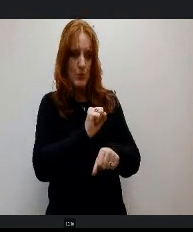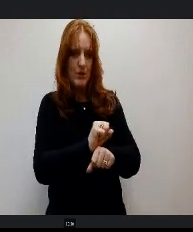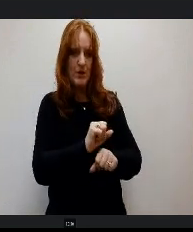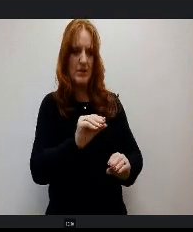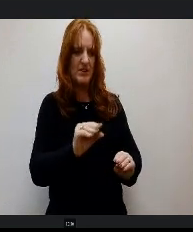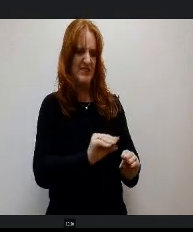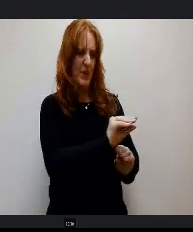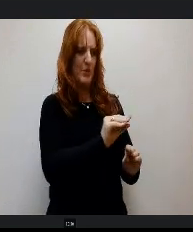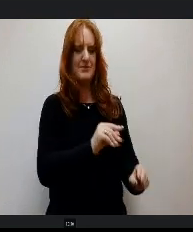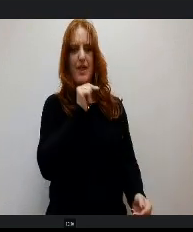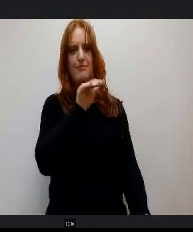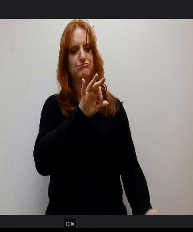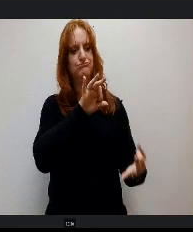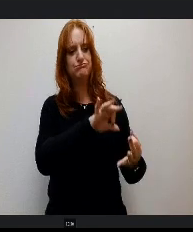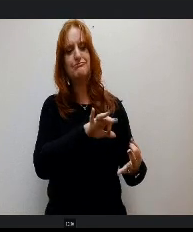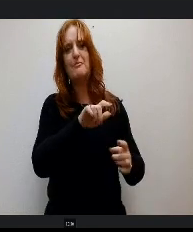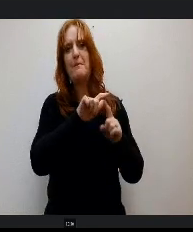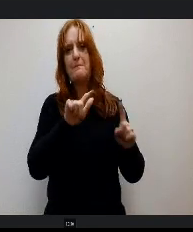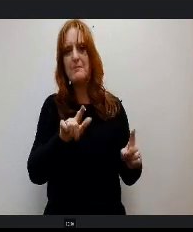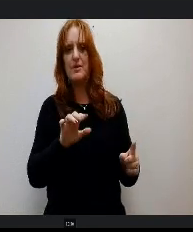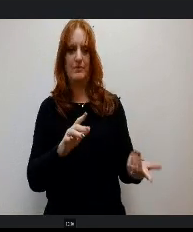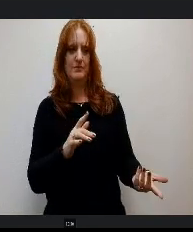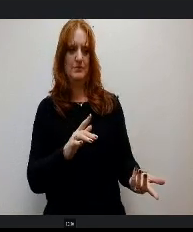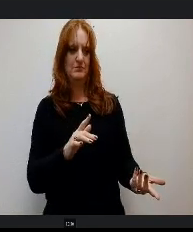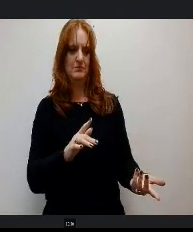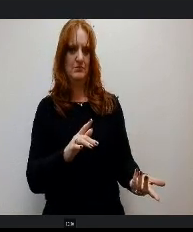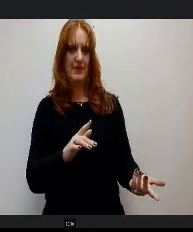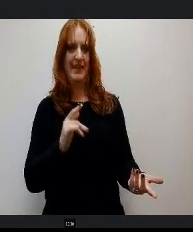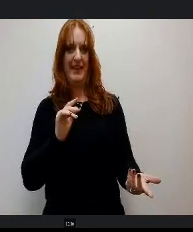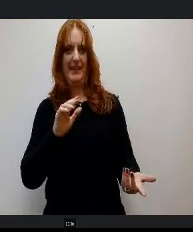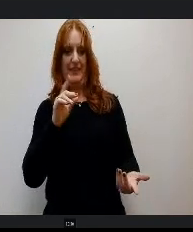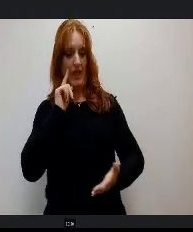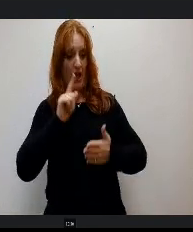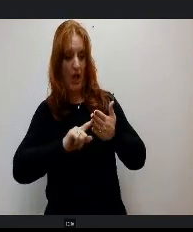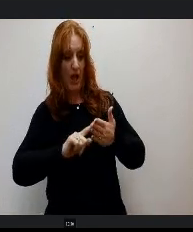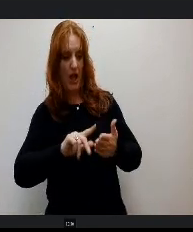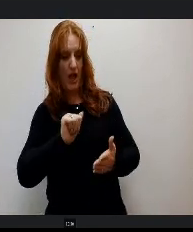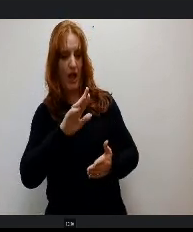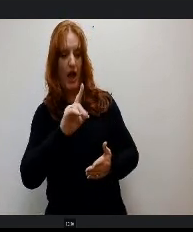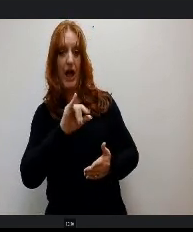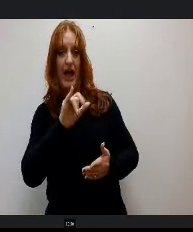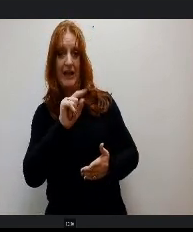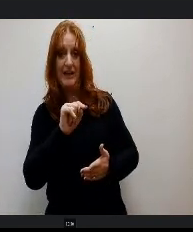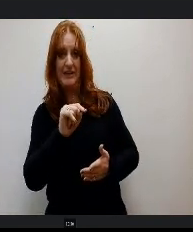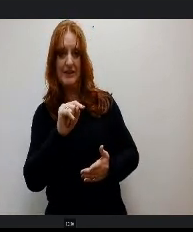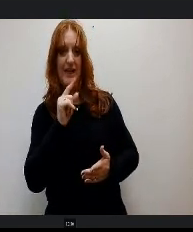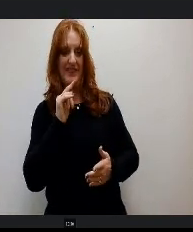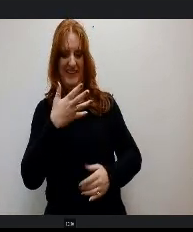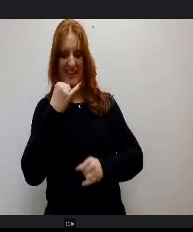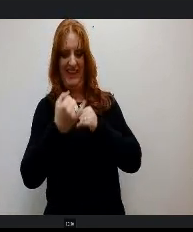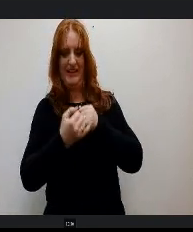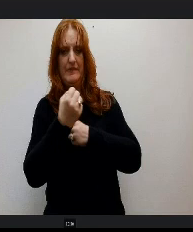always perfect, but we make sure it's trued up in our audit our r annual comprehensive financial report, but we take our best guess at